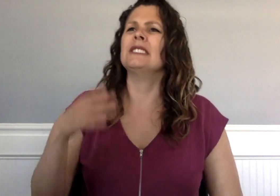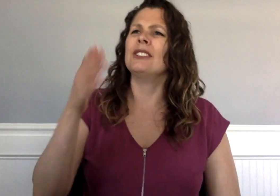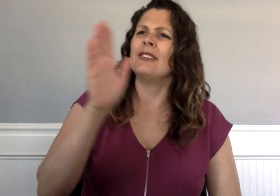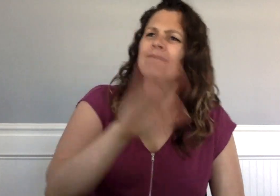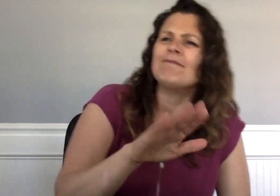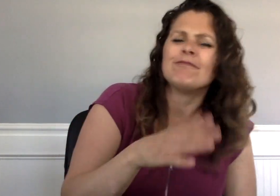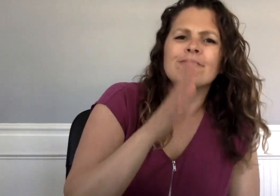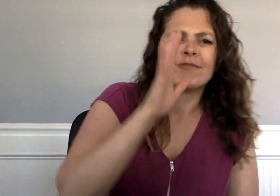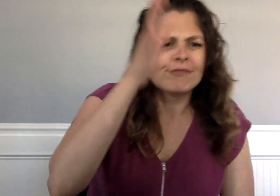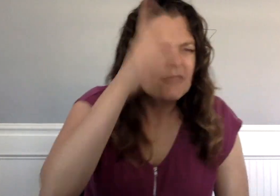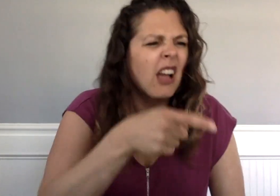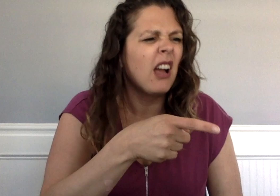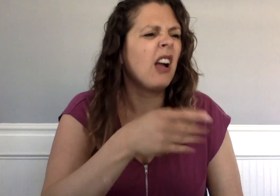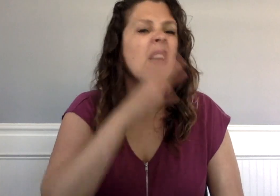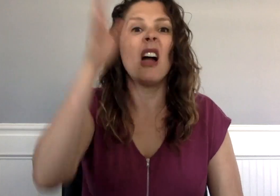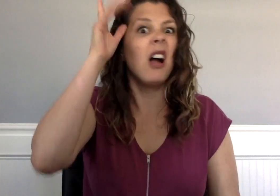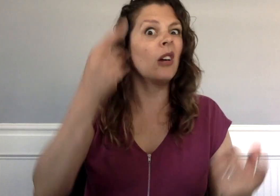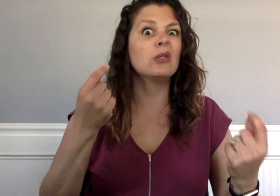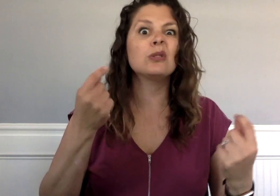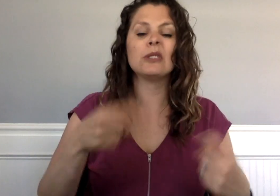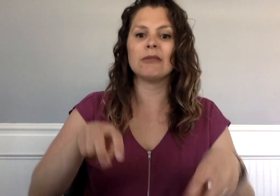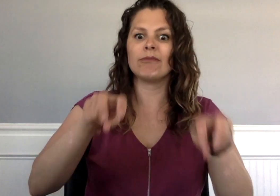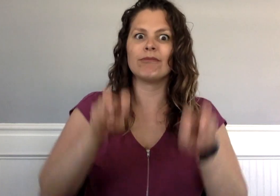Grandma and Grandpa Tickler were sitting in their E-Z chair recliners,